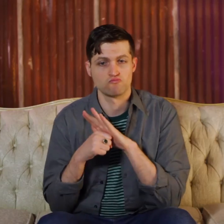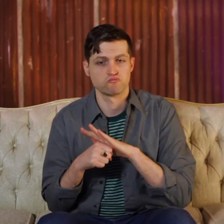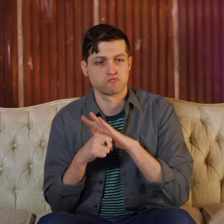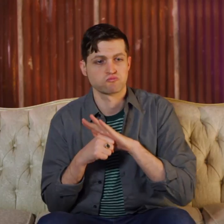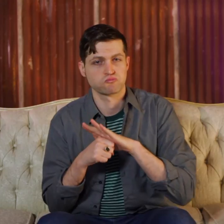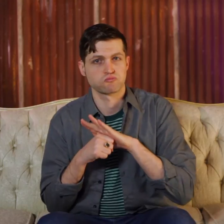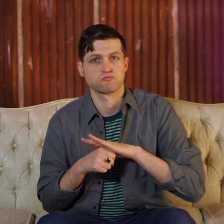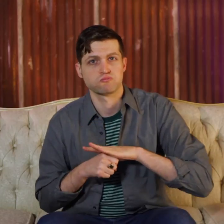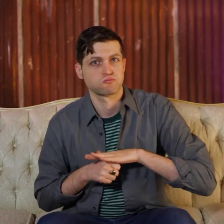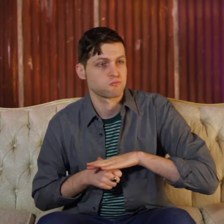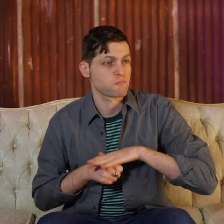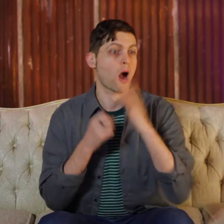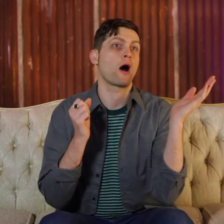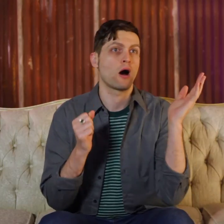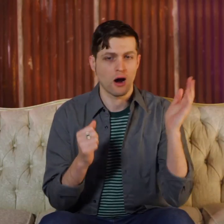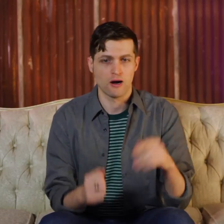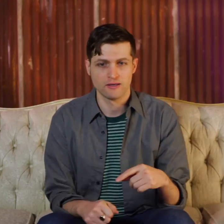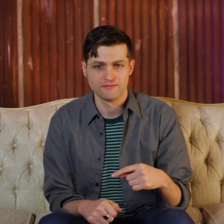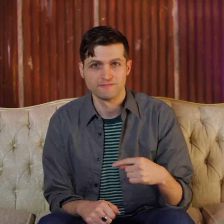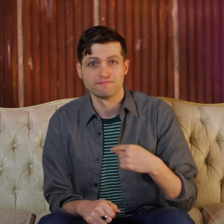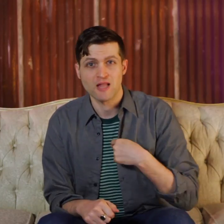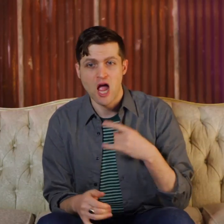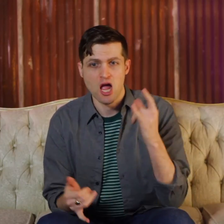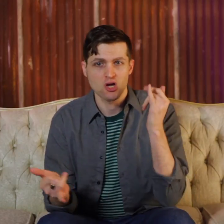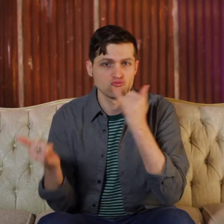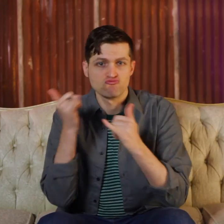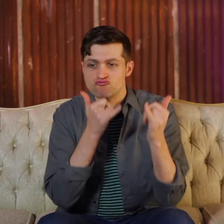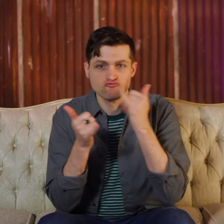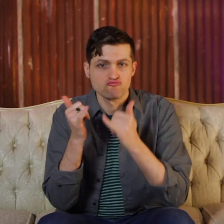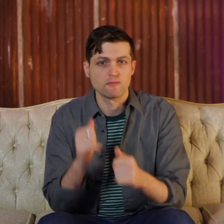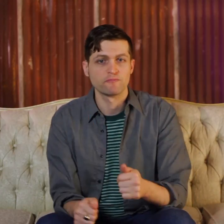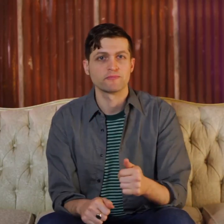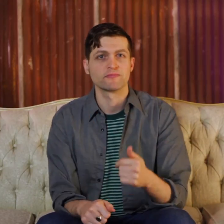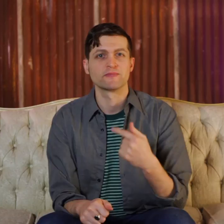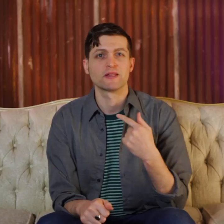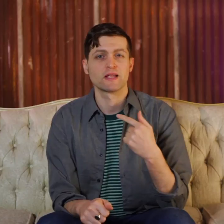I let go of the pressure to conform and what were considered imperfections...